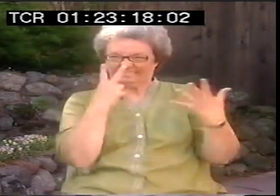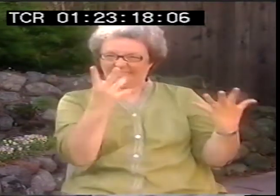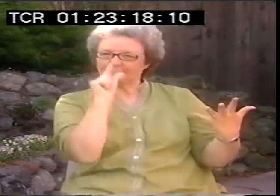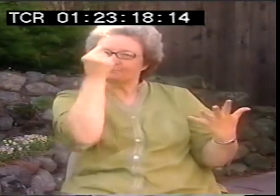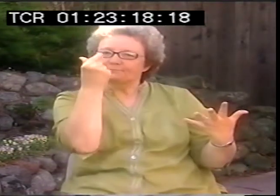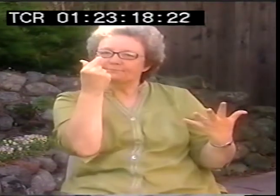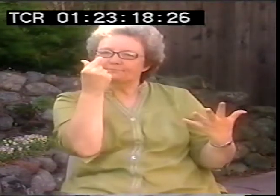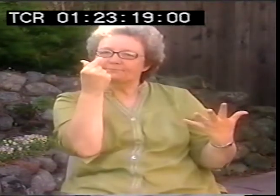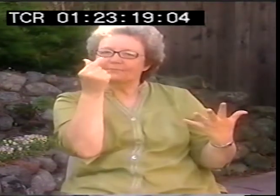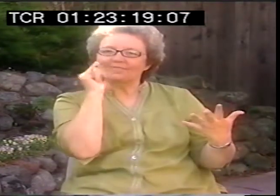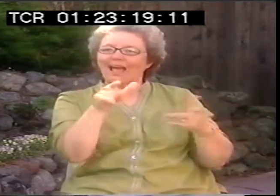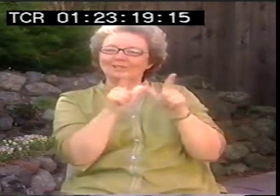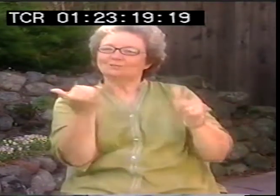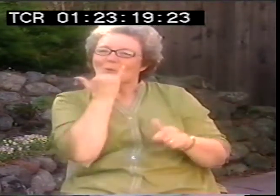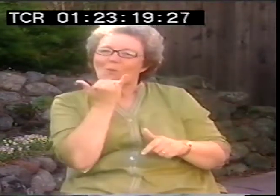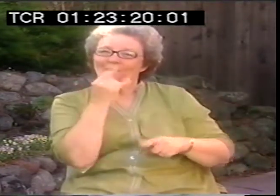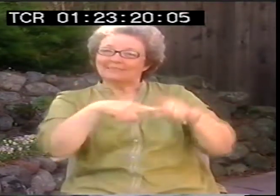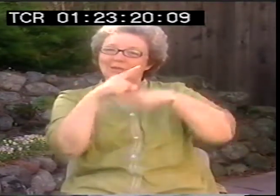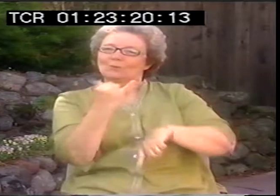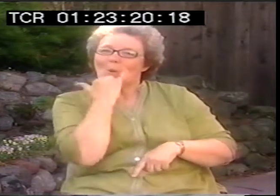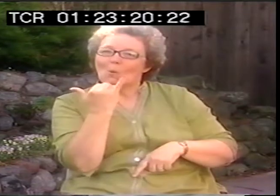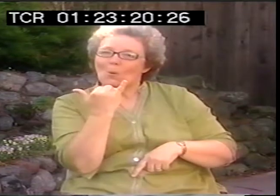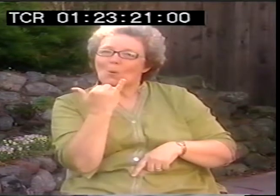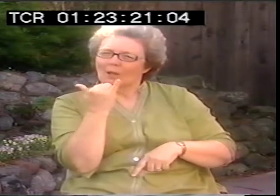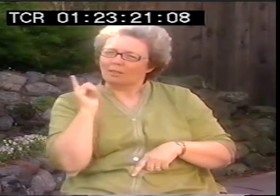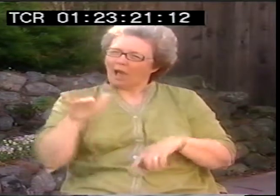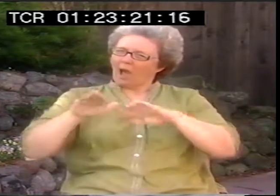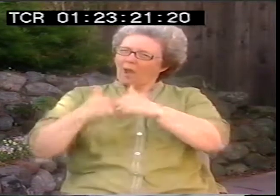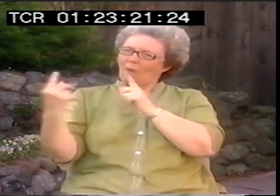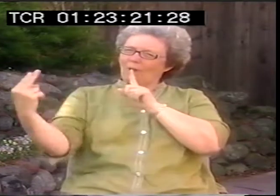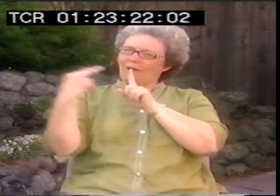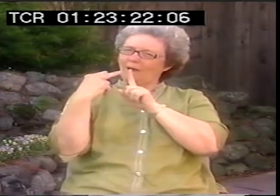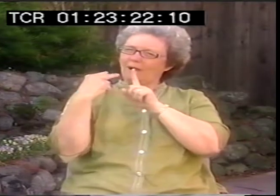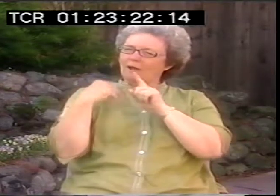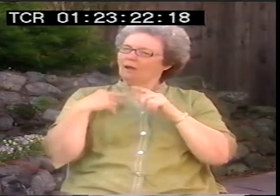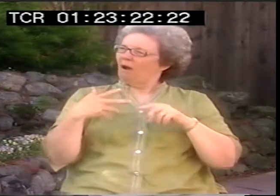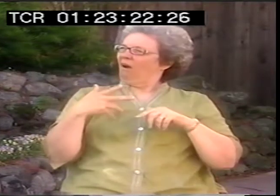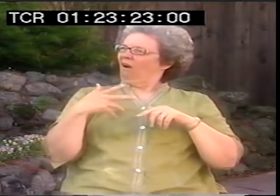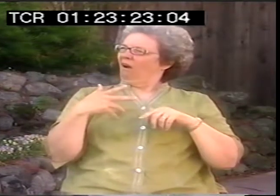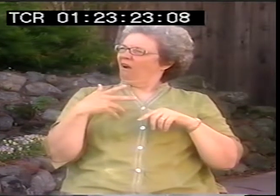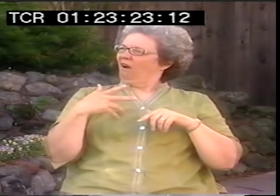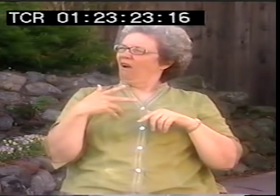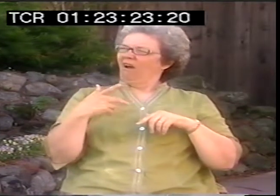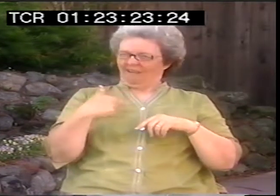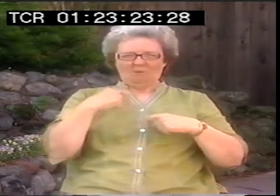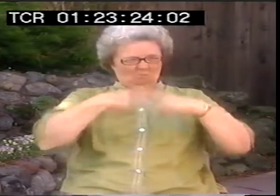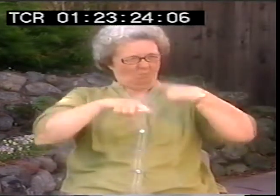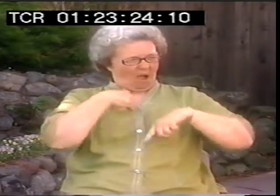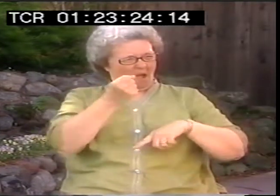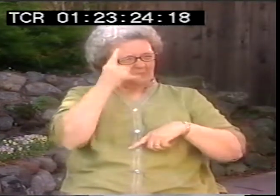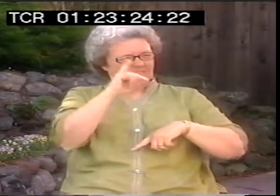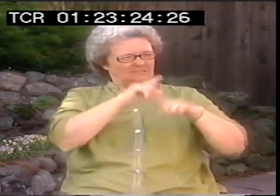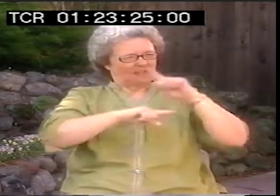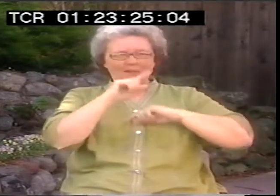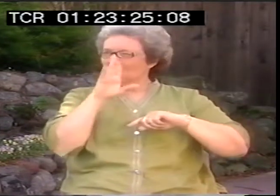And if you ever did say something like that, they'd say, well, what's that mean in English? What's the English word for the sign you had? And if it didn't have an English word,